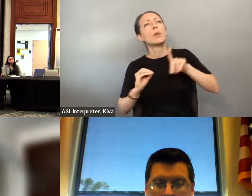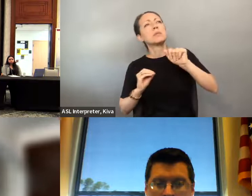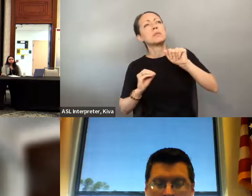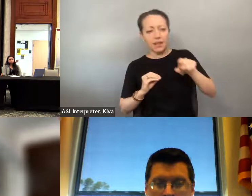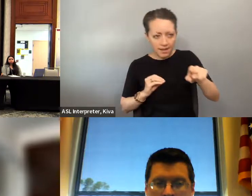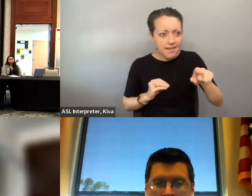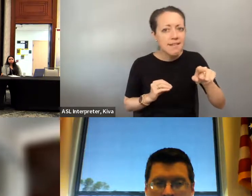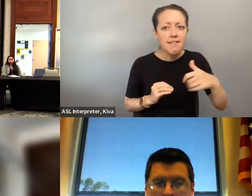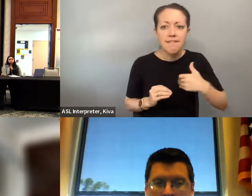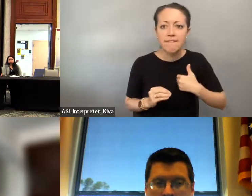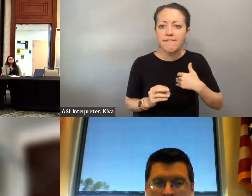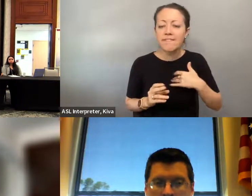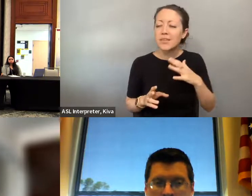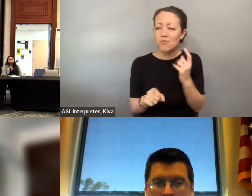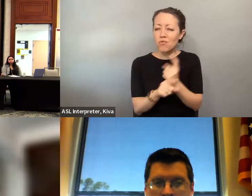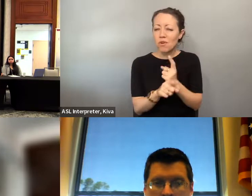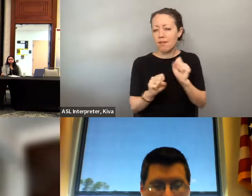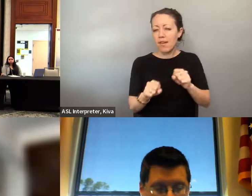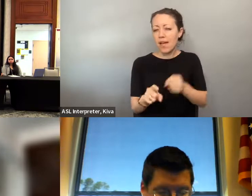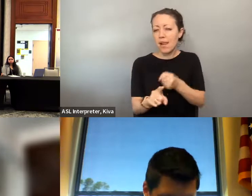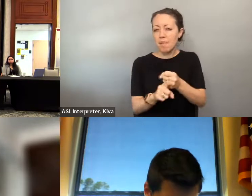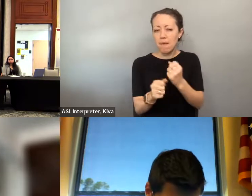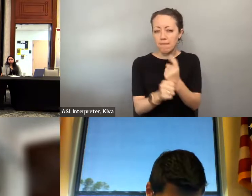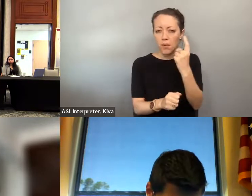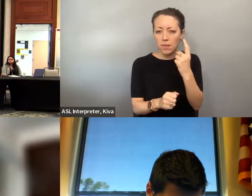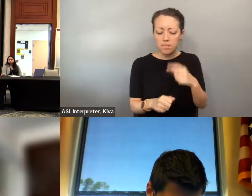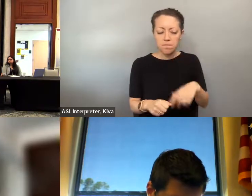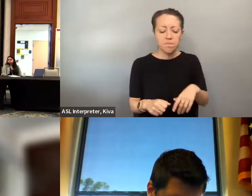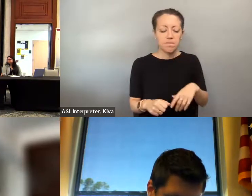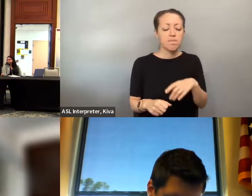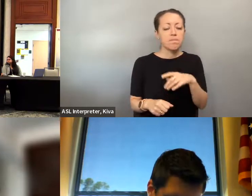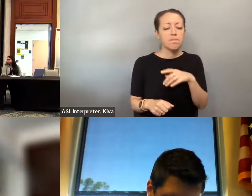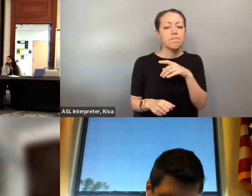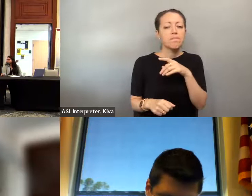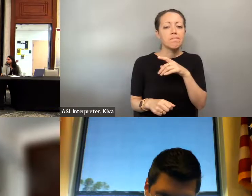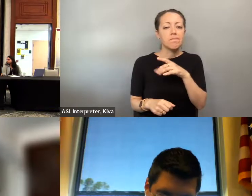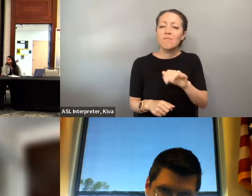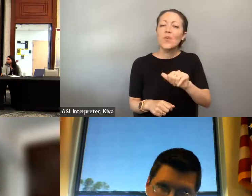that looks different. How they get older and they might experience disabilities or things like that that they However, we have such a powerful youth, voter coalition, as in another panel.